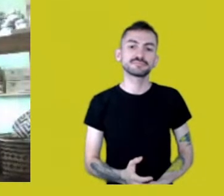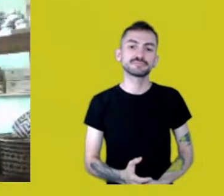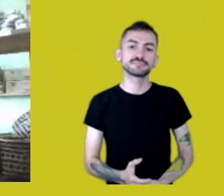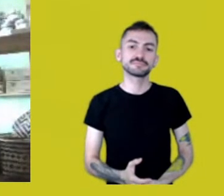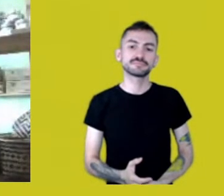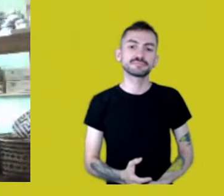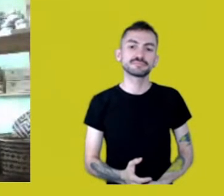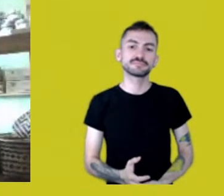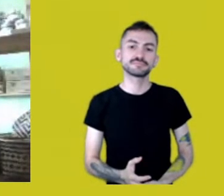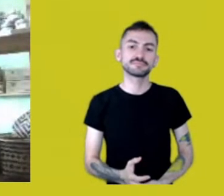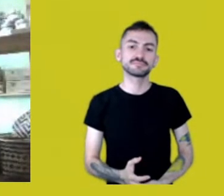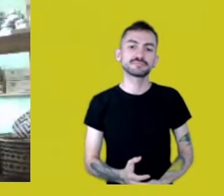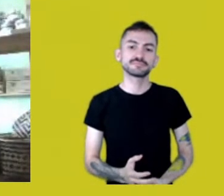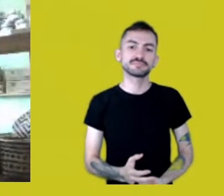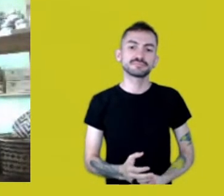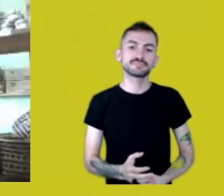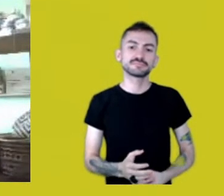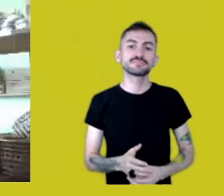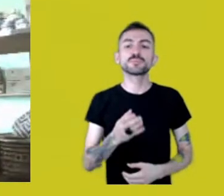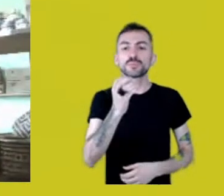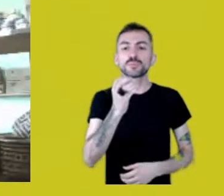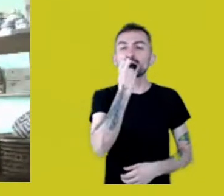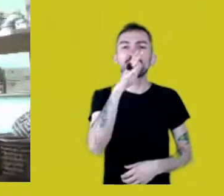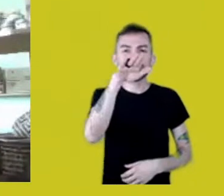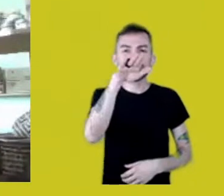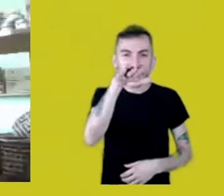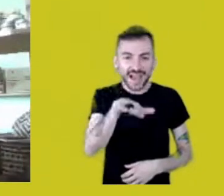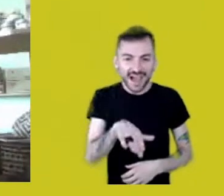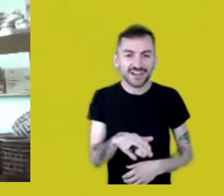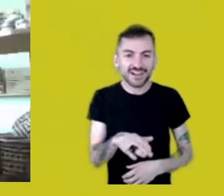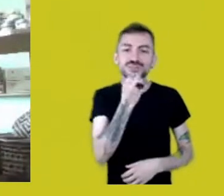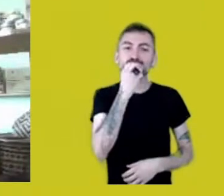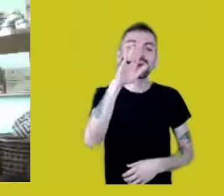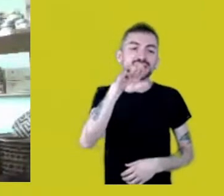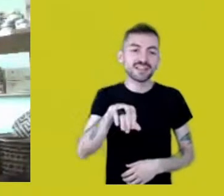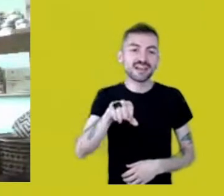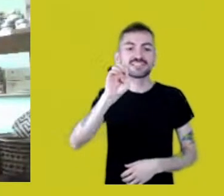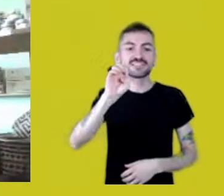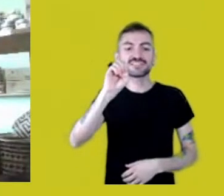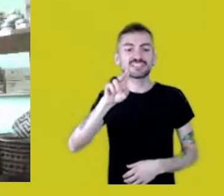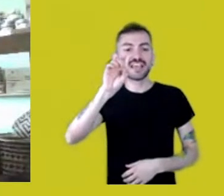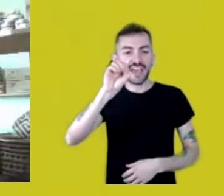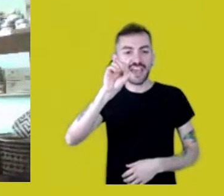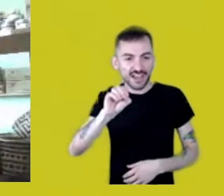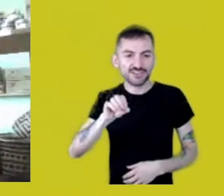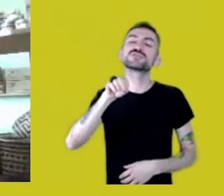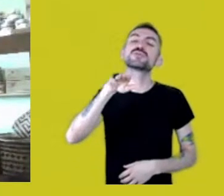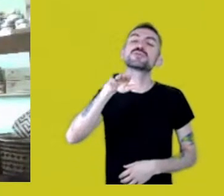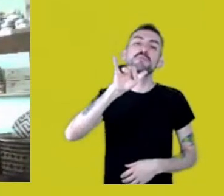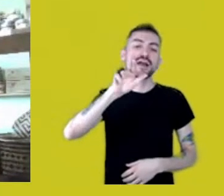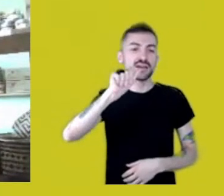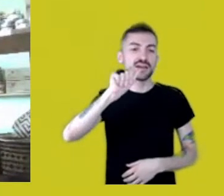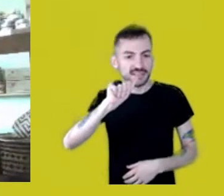Good afternoon, Sérgio, Maria Thaís, Francy Baniwa,